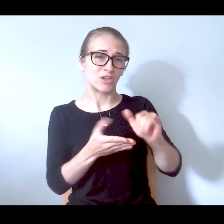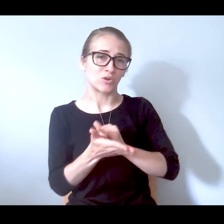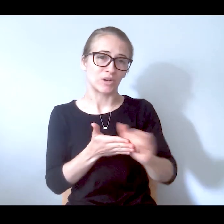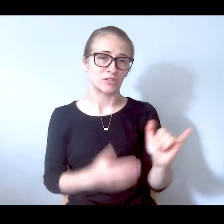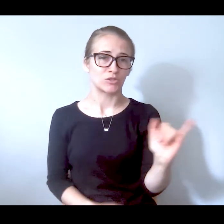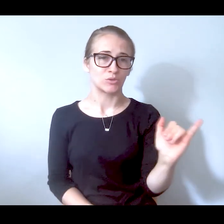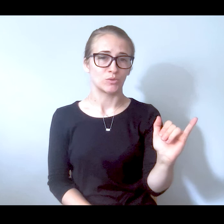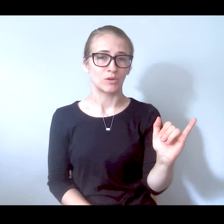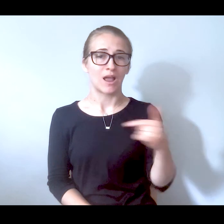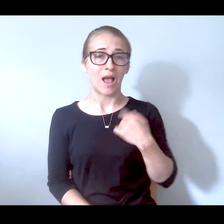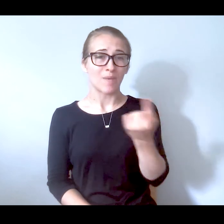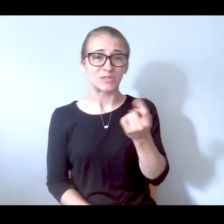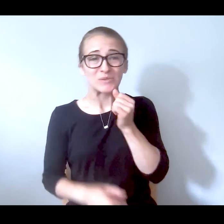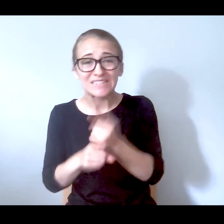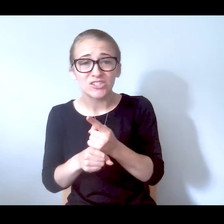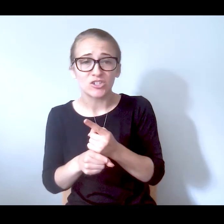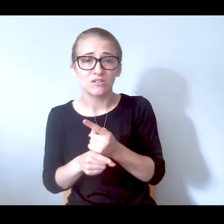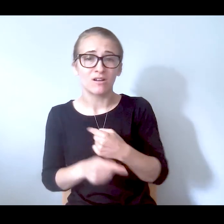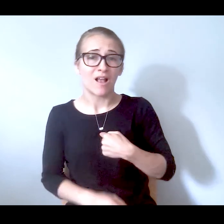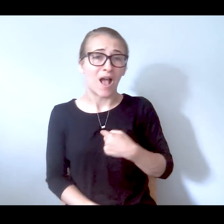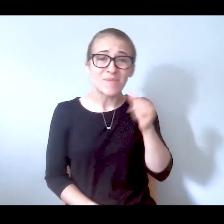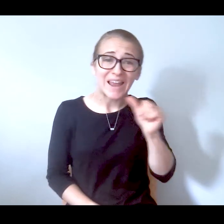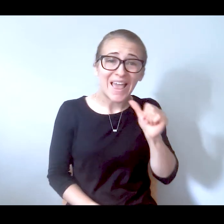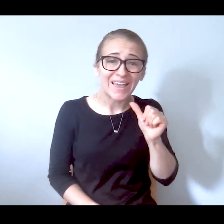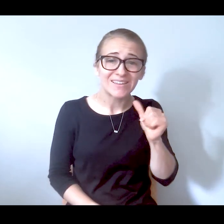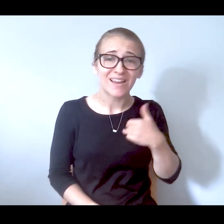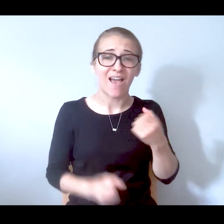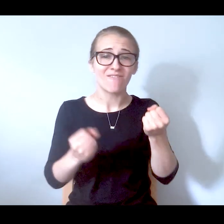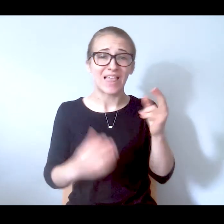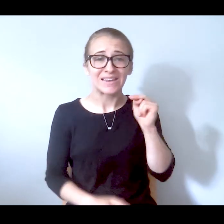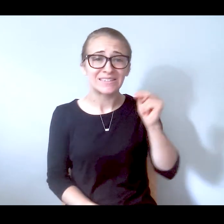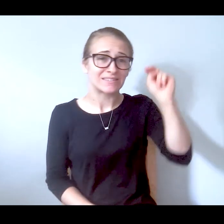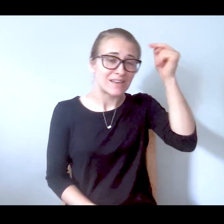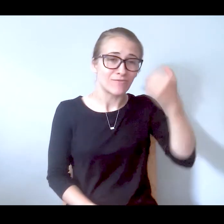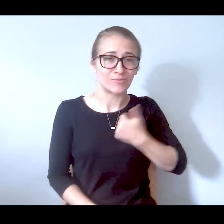people in New York City do. So it's me, I'm